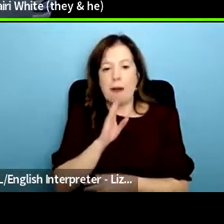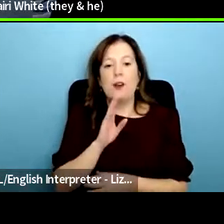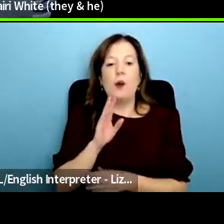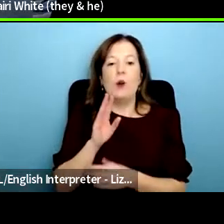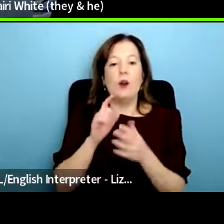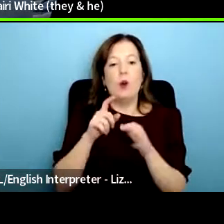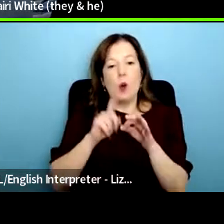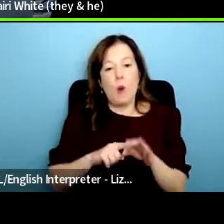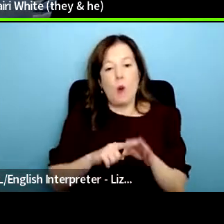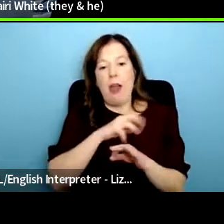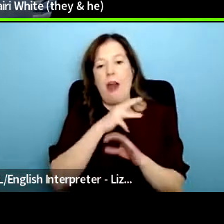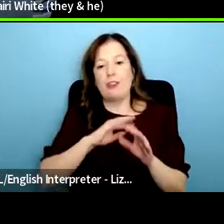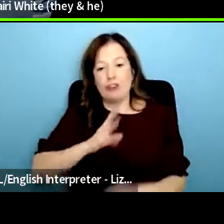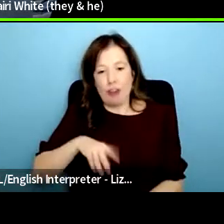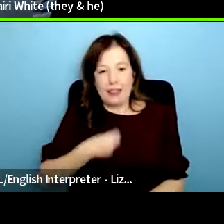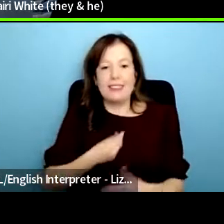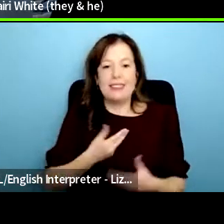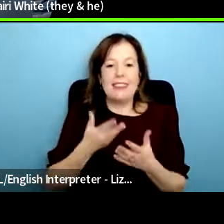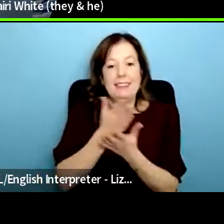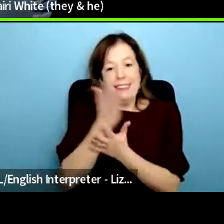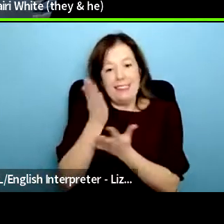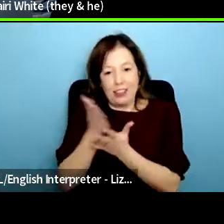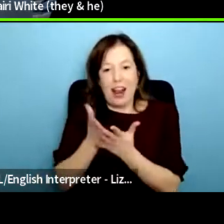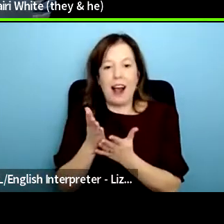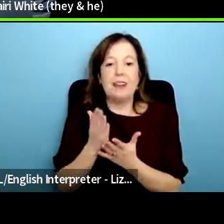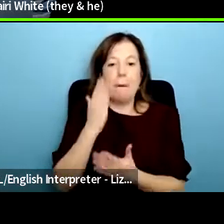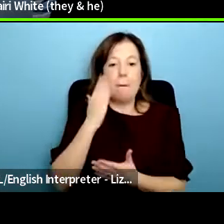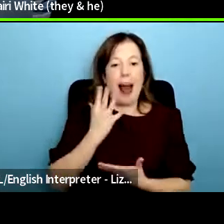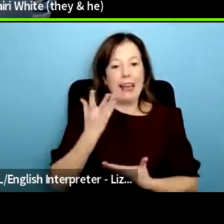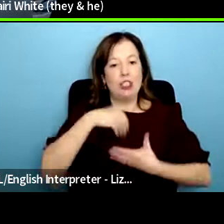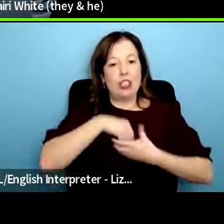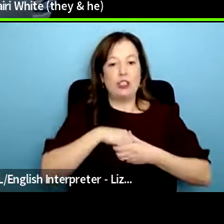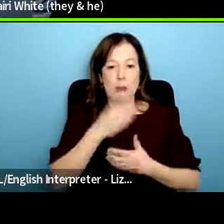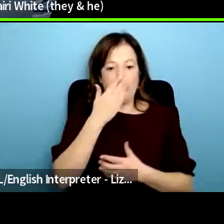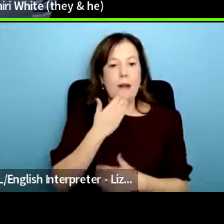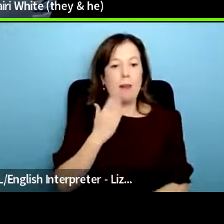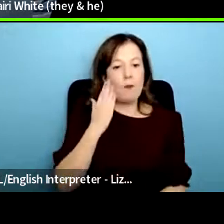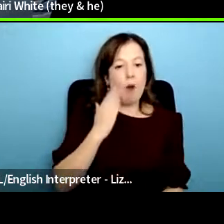indigenous people and people of color in their current day job they're the relationships manager